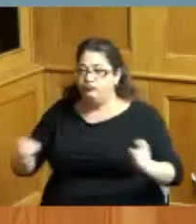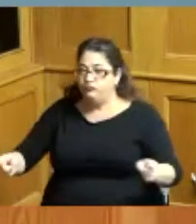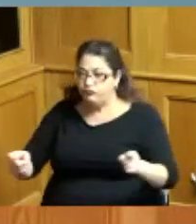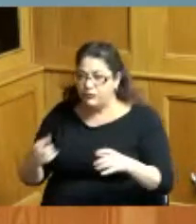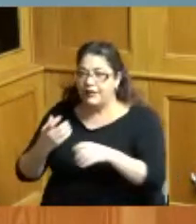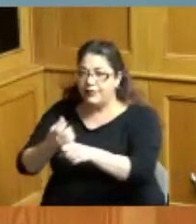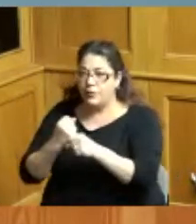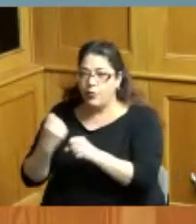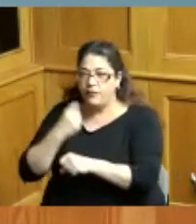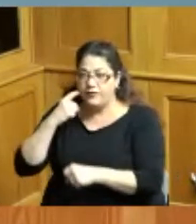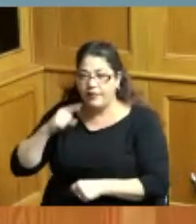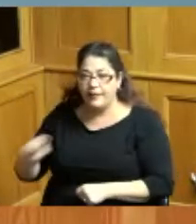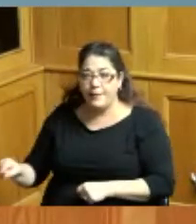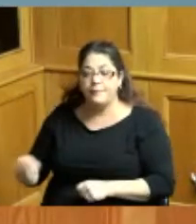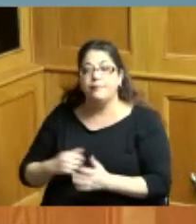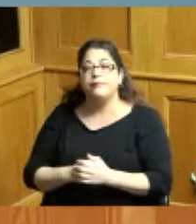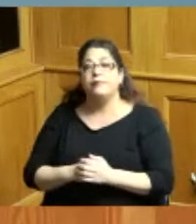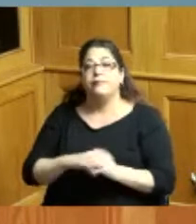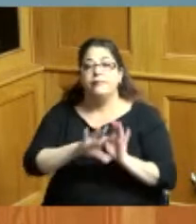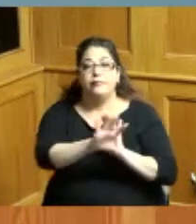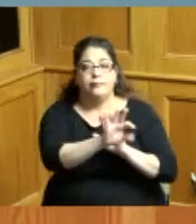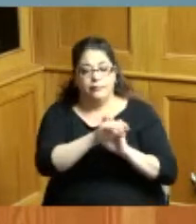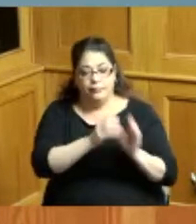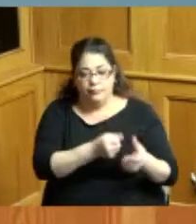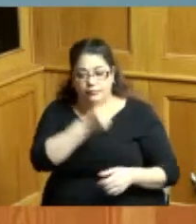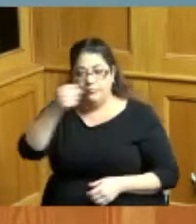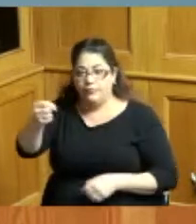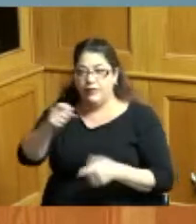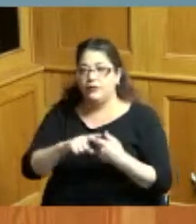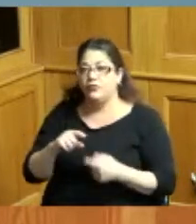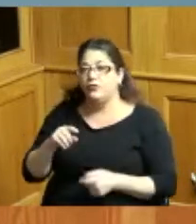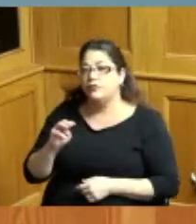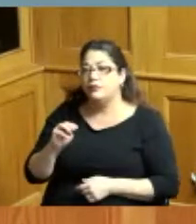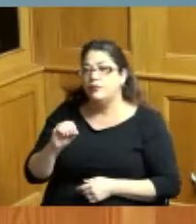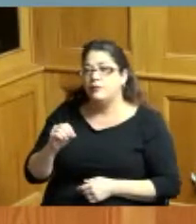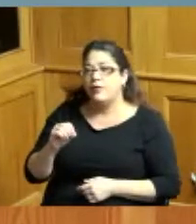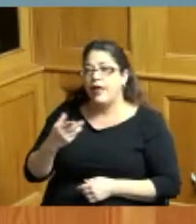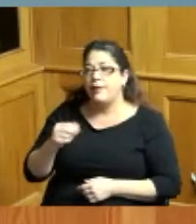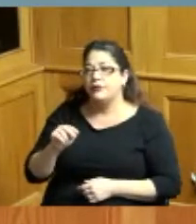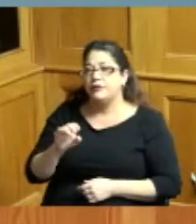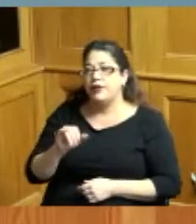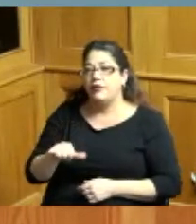Judge Rucker was appointed to the Hamilton County municipal court as Judge he presided over more